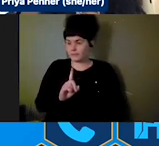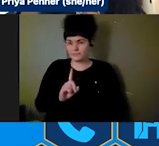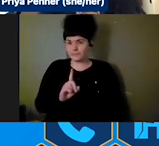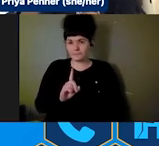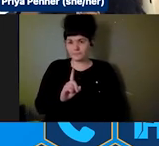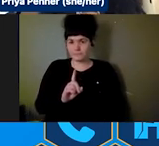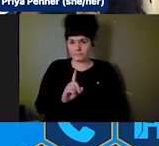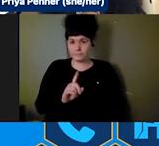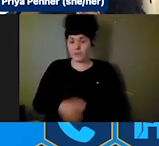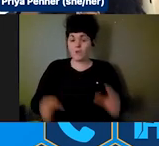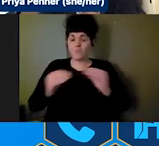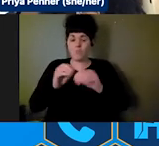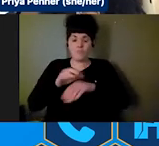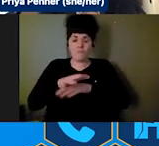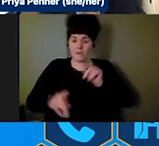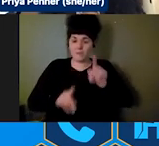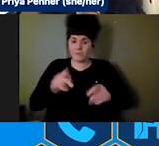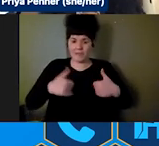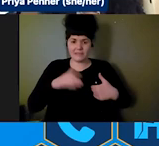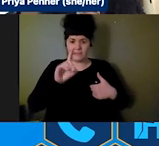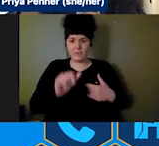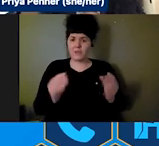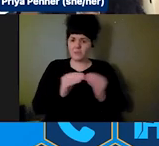lack of access to ongoing services and supports and